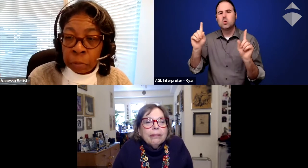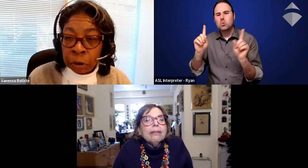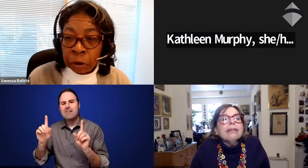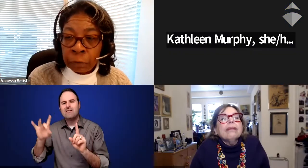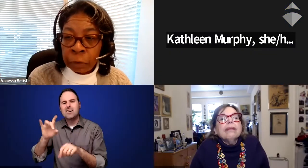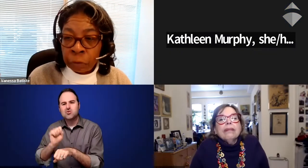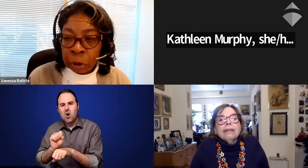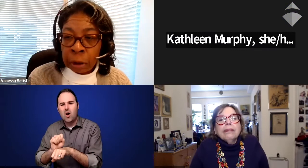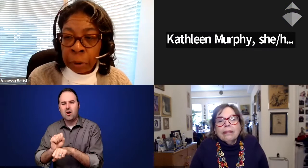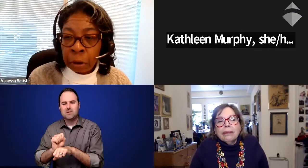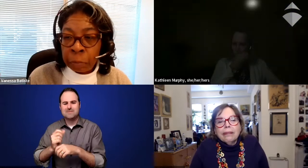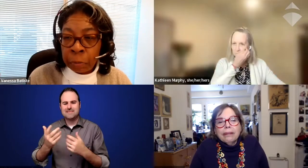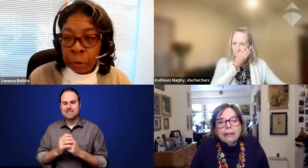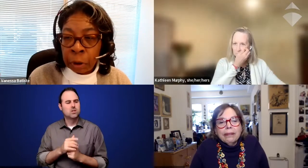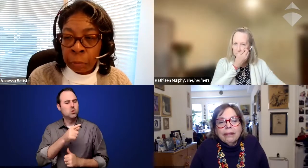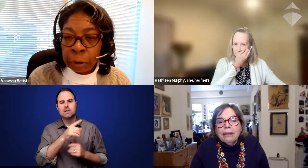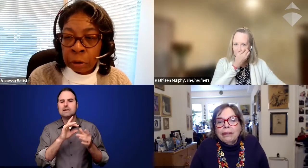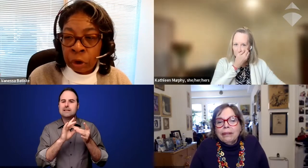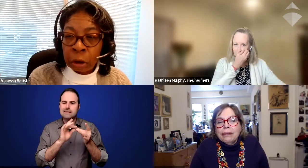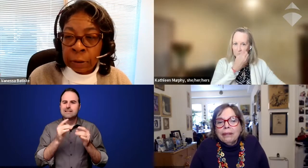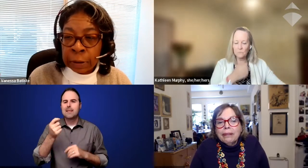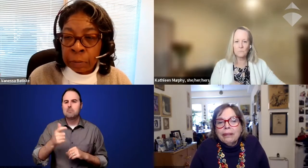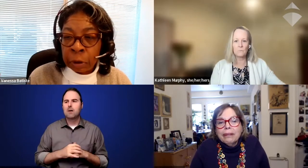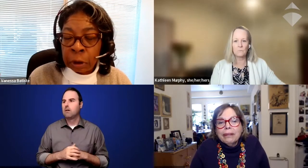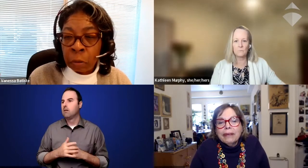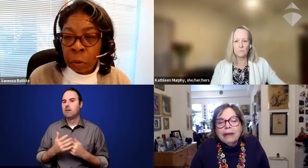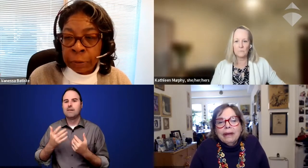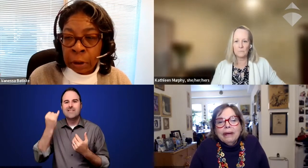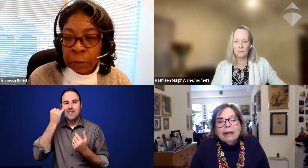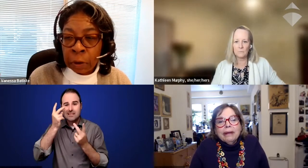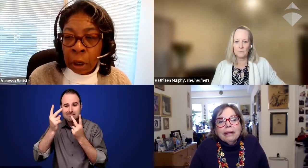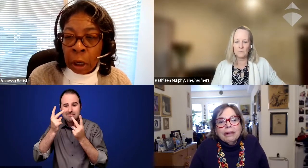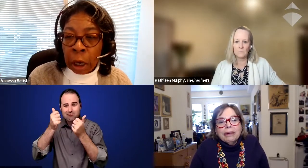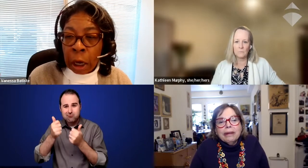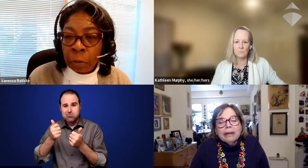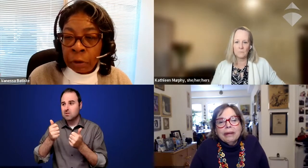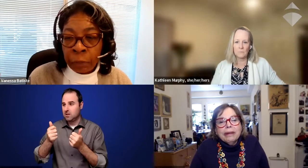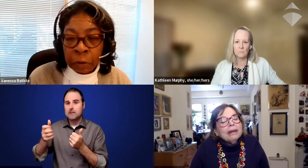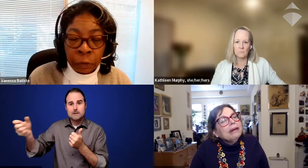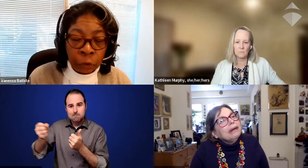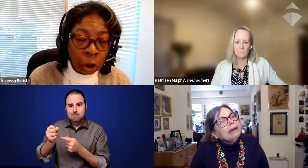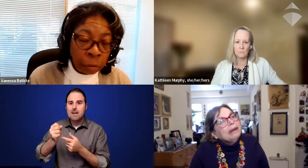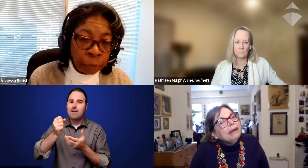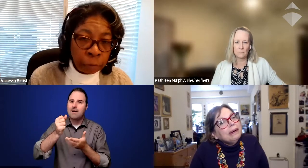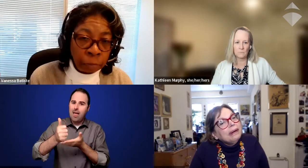you mentioned visually impaired people helping check accessibility on websites. How would you find those jobs?